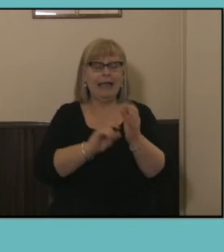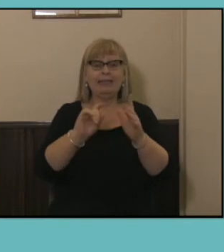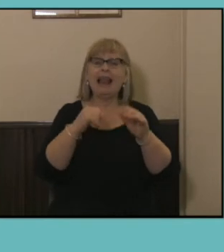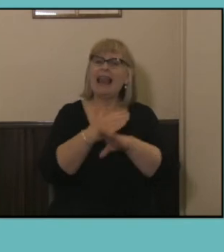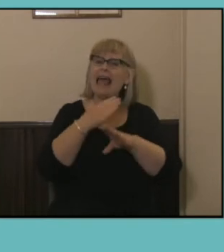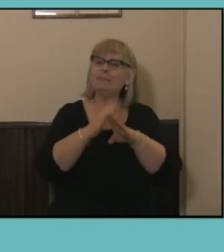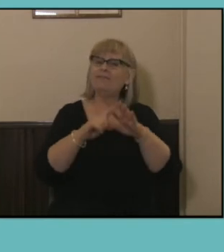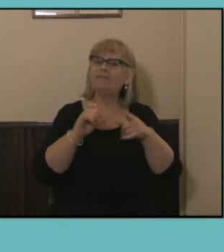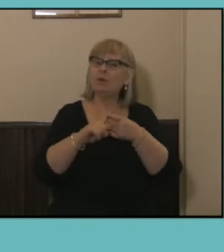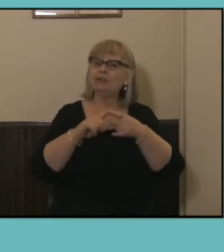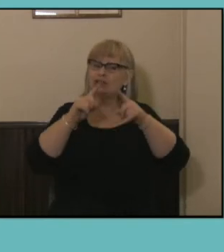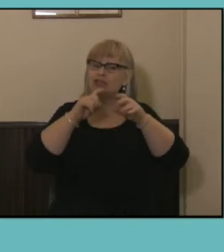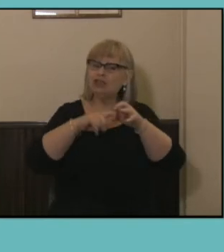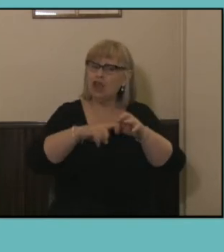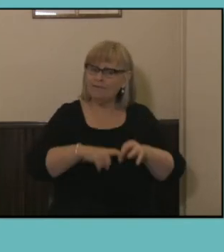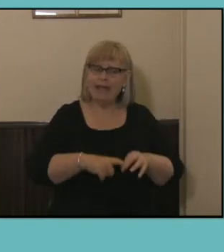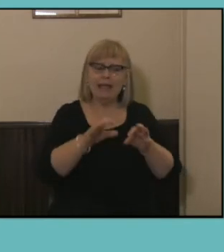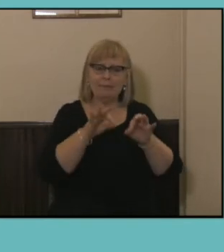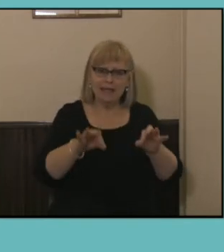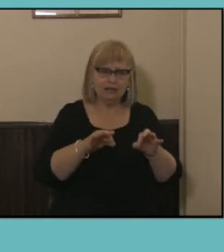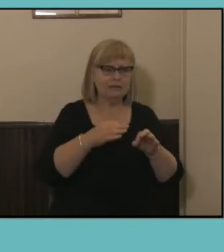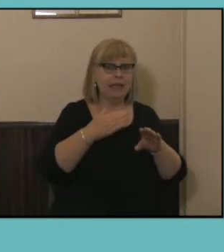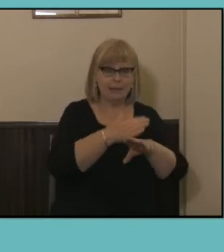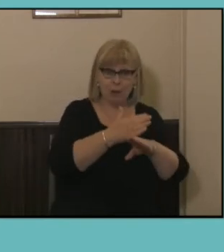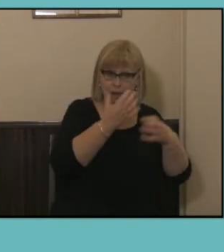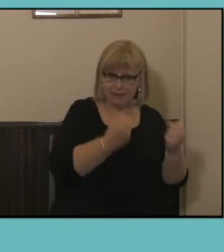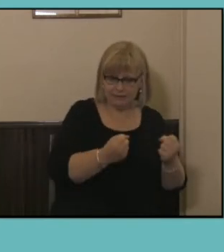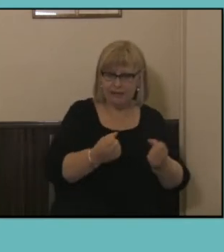designed to measure employment, unemployment, being outside of the labor